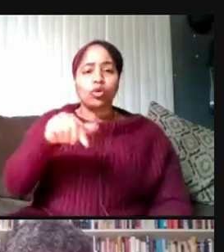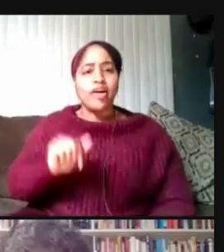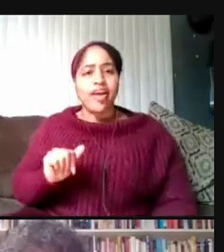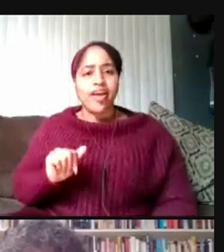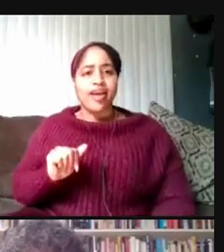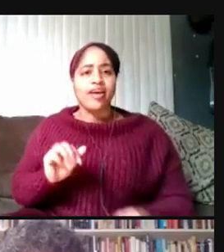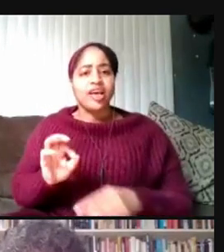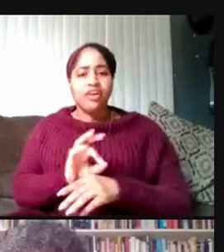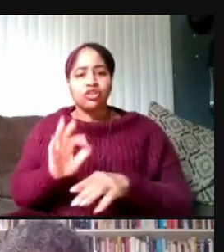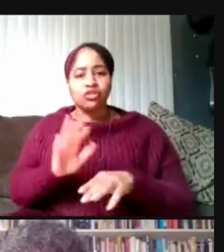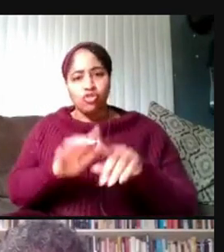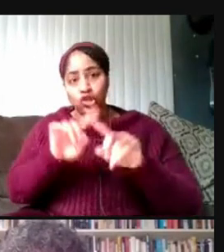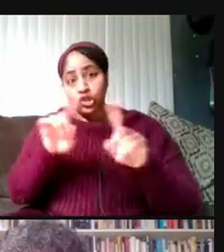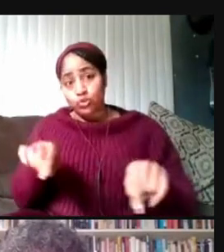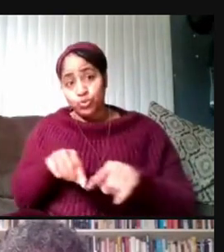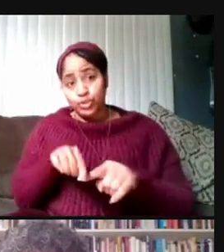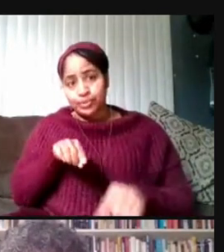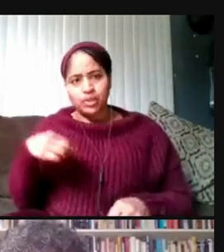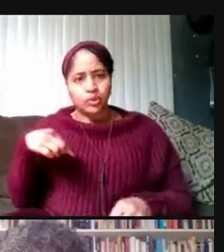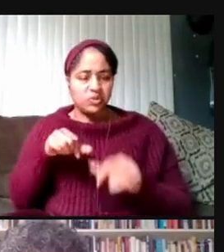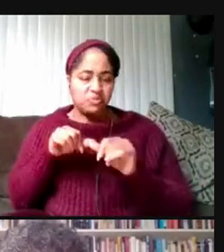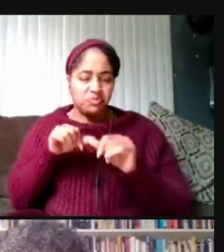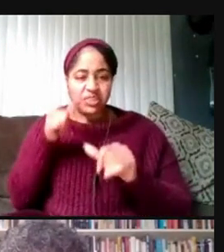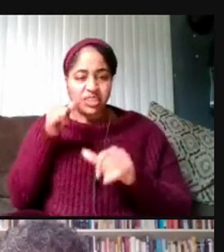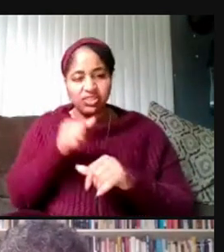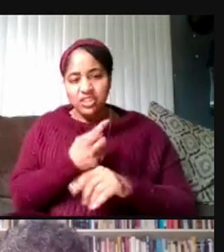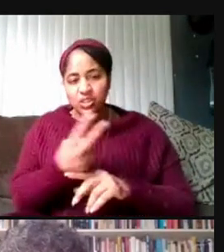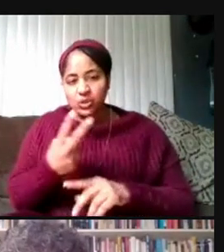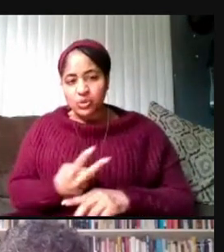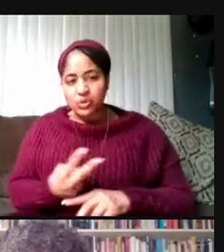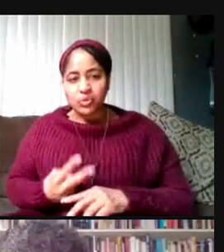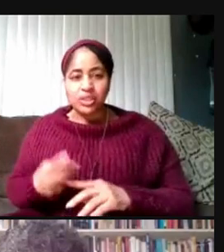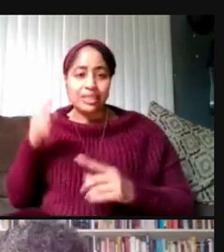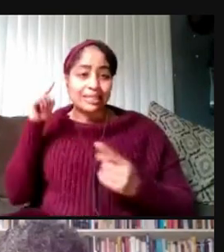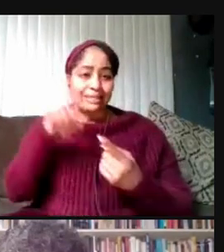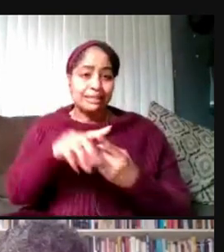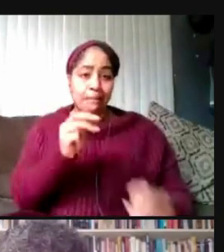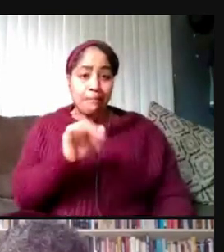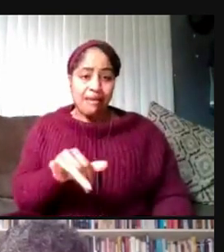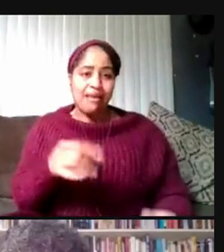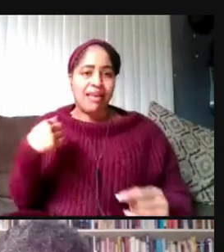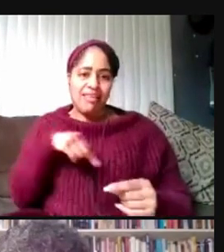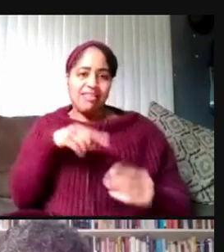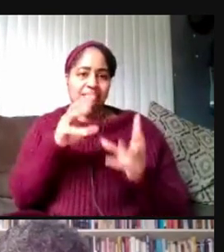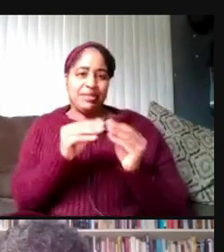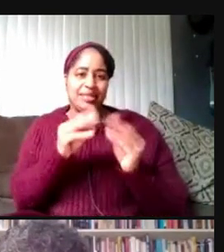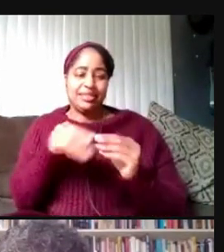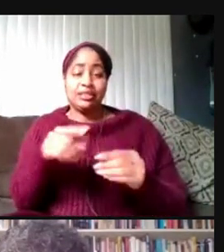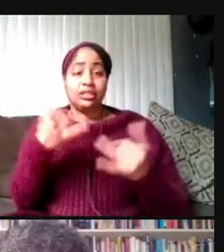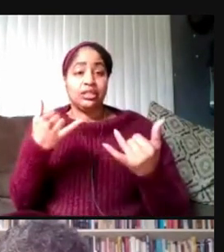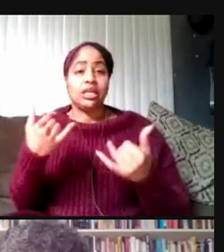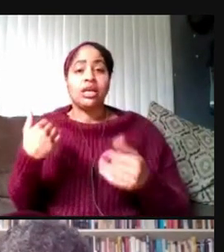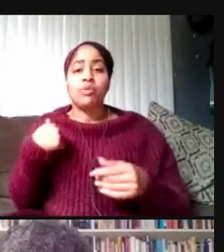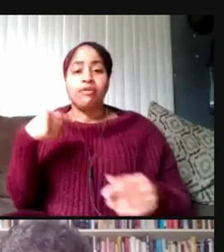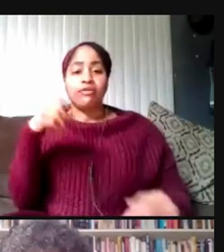We'll continue these briefings every other week at least through the month of May. Today, we're joined by Provost Susan Collins,